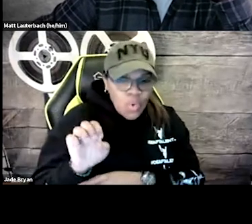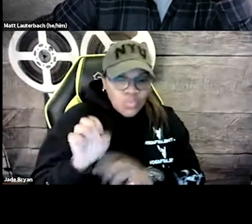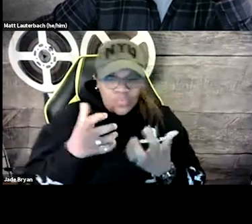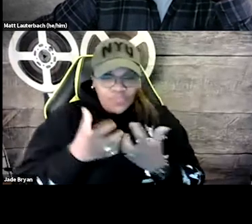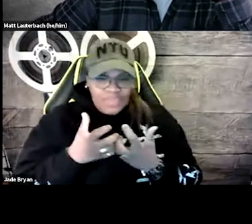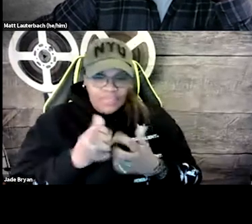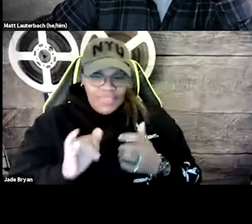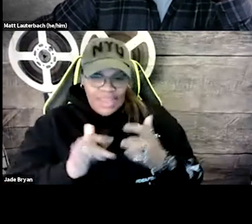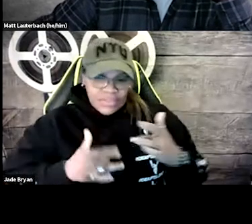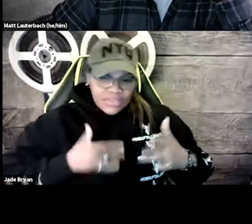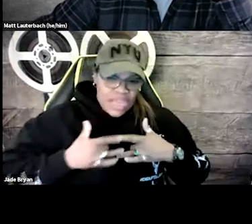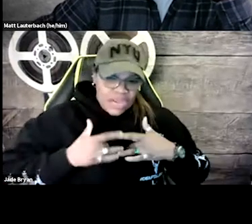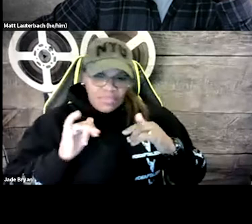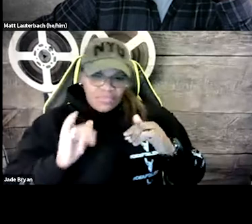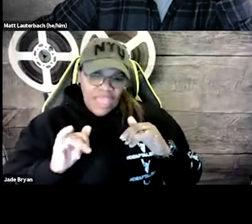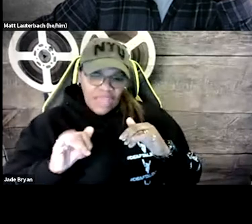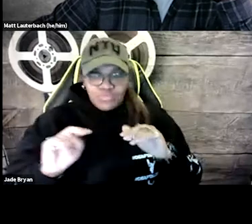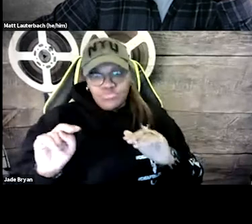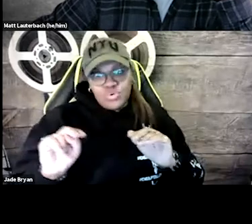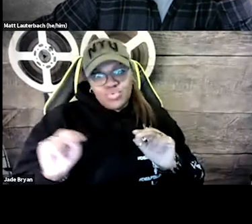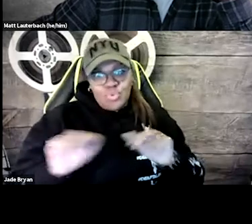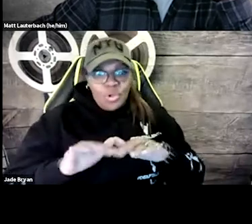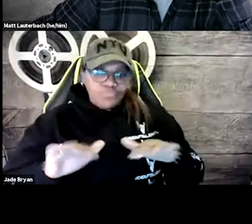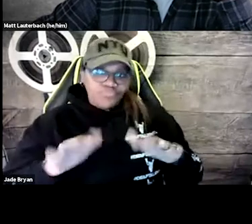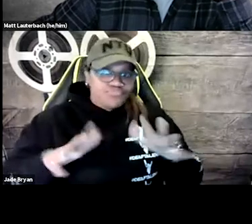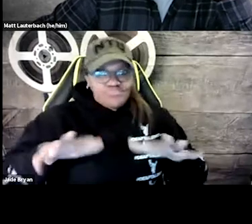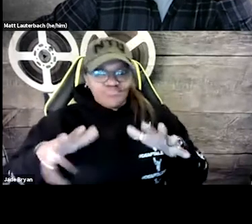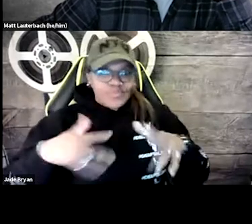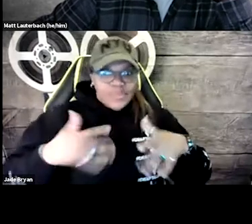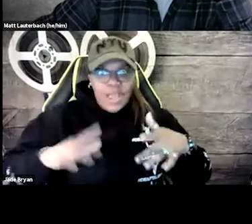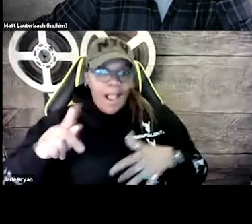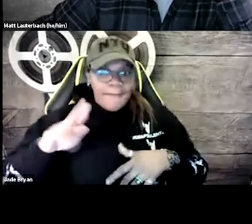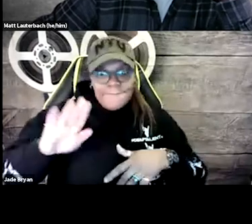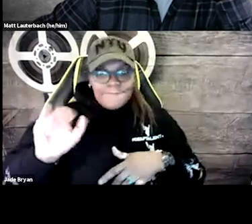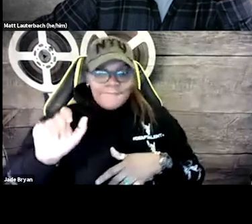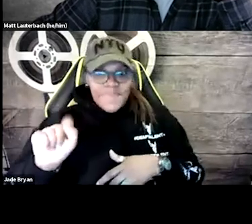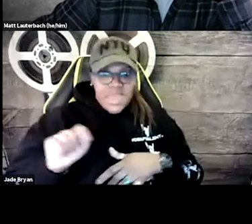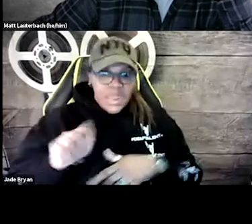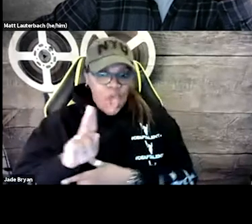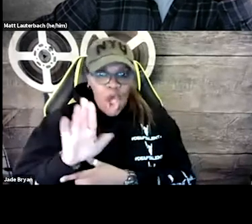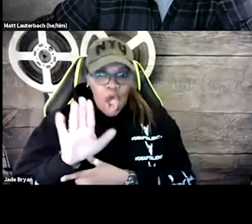What is the mood, what is the tone of that particular scene? What is the vibe? What’s the point we're trying to get across?